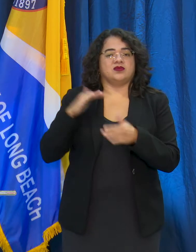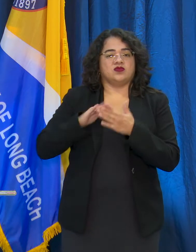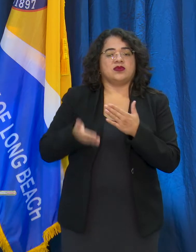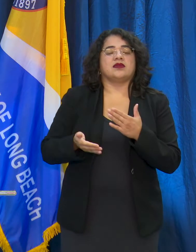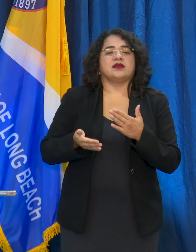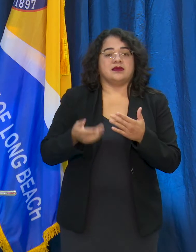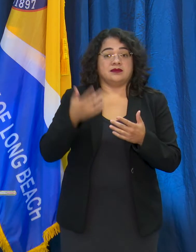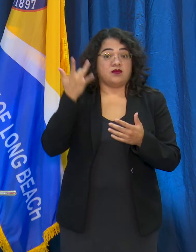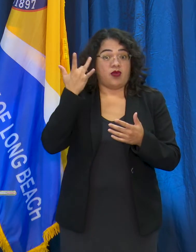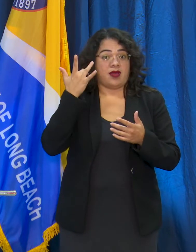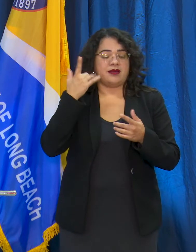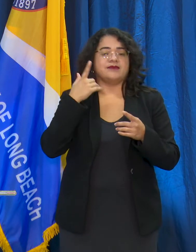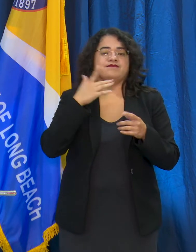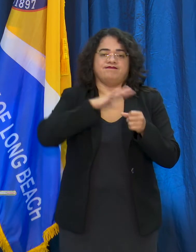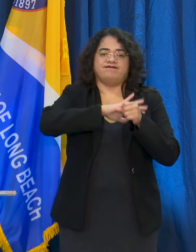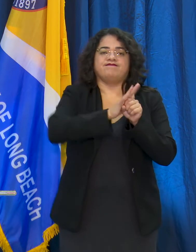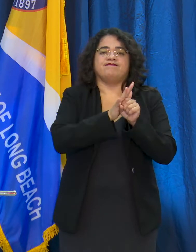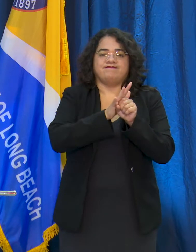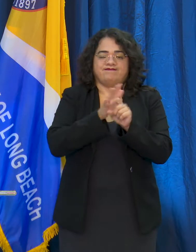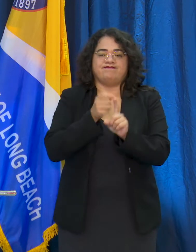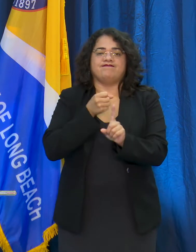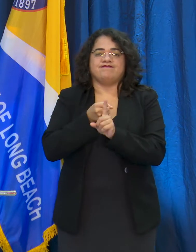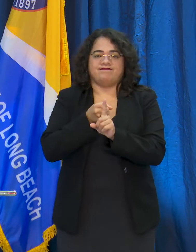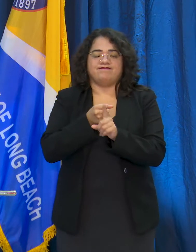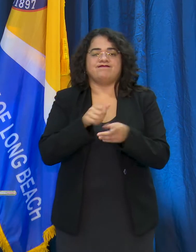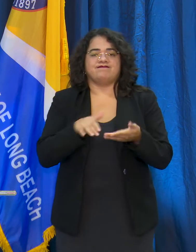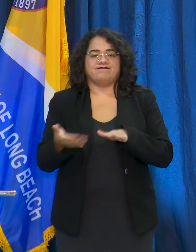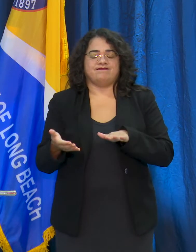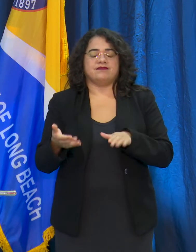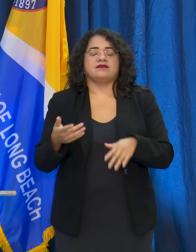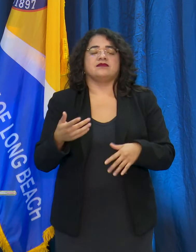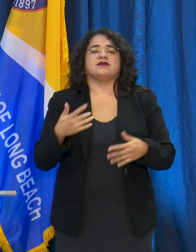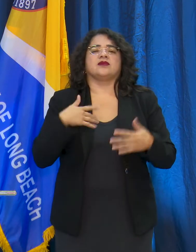condolences to him and all that he is going through right now.